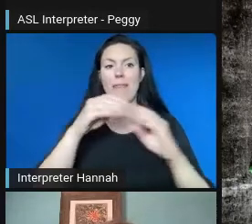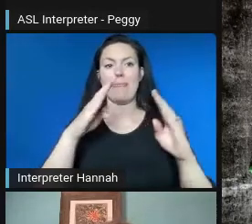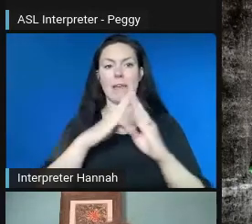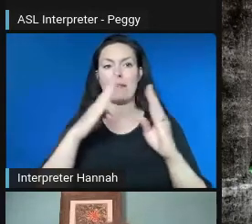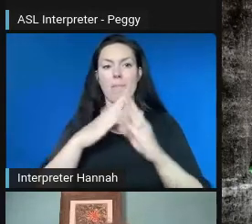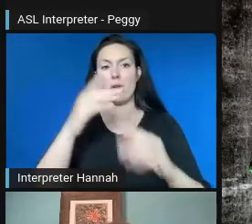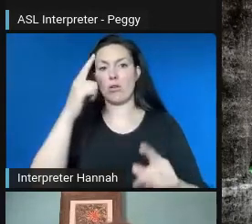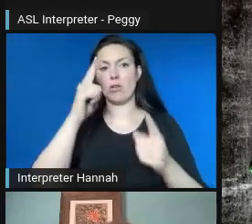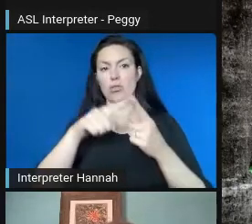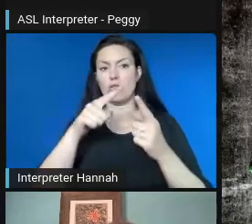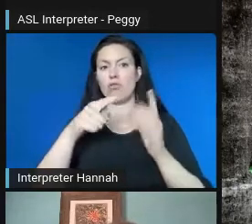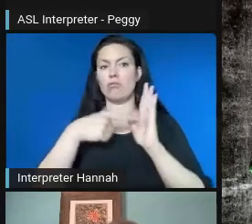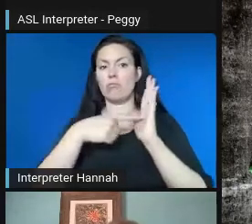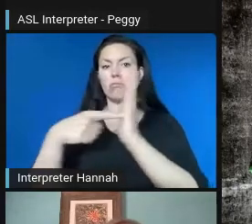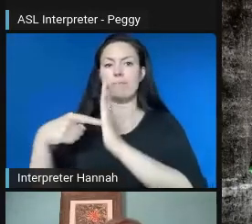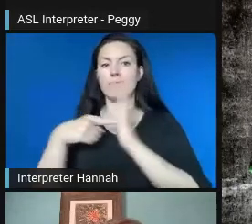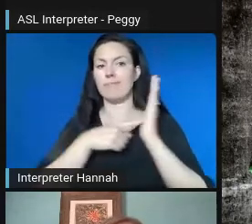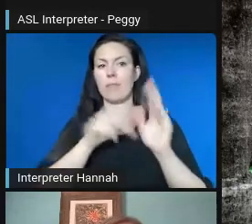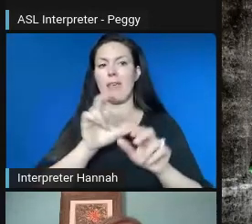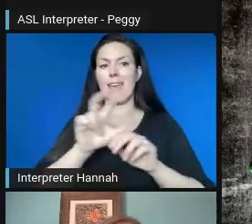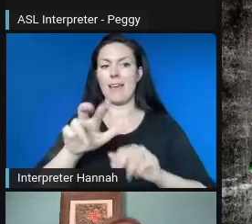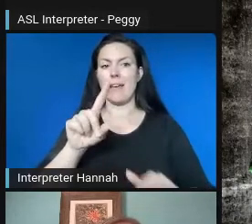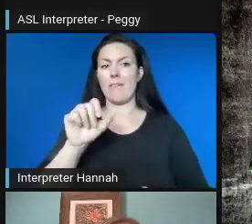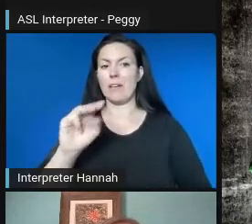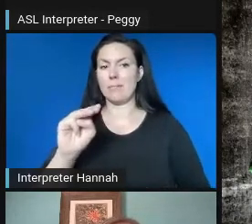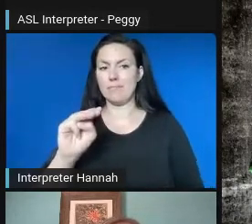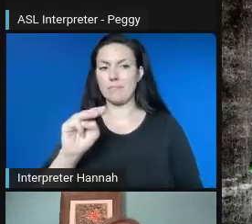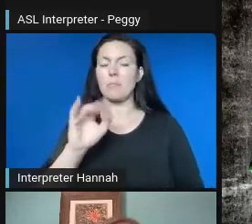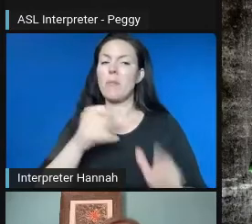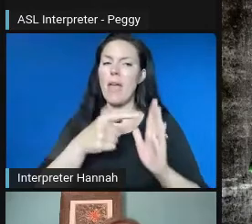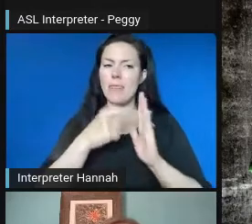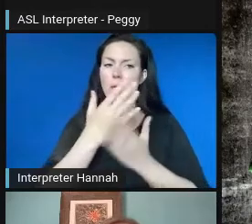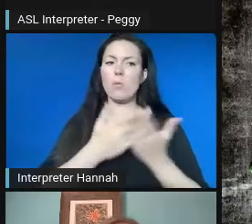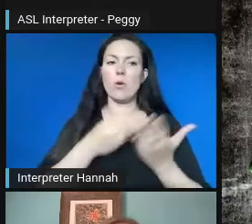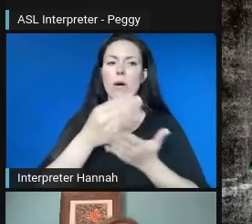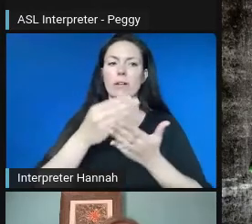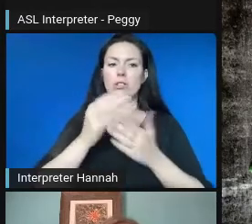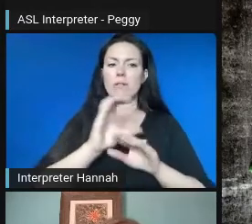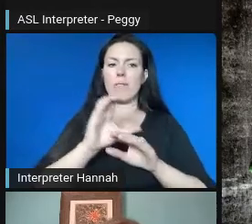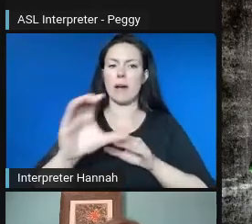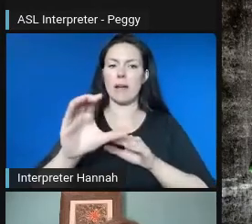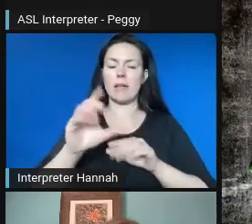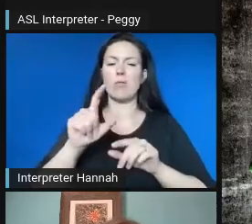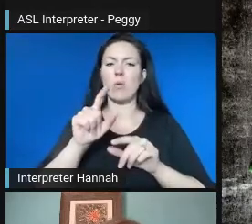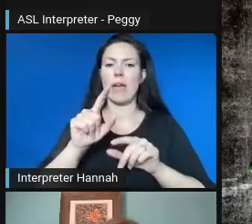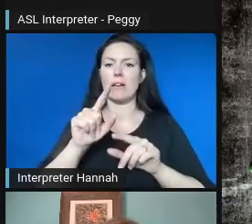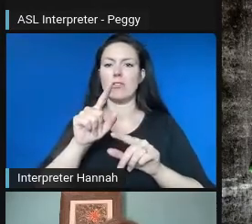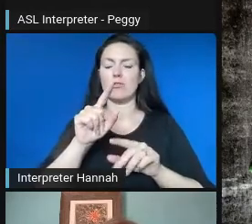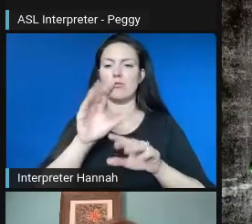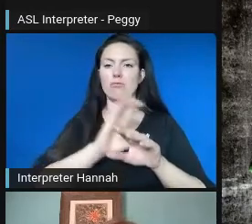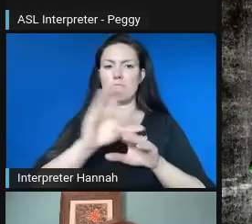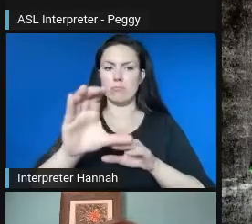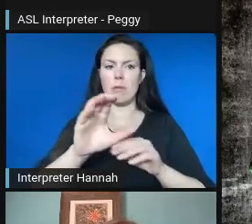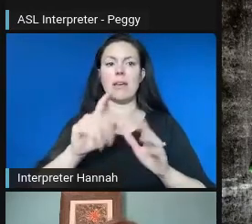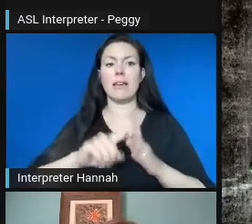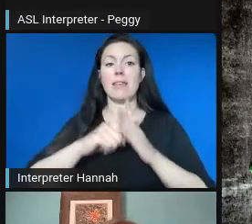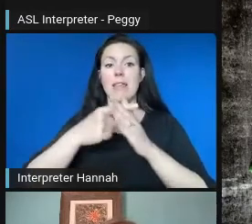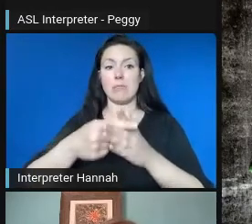And so, you know, that took some money on our end. We funded the implementation budget, and then Bravo